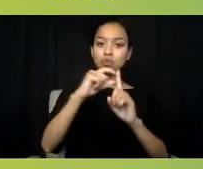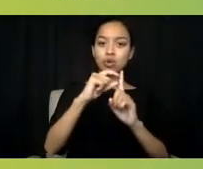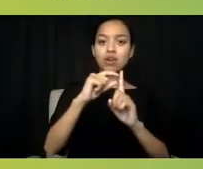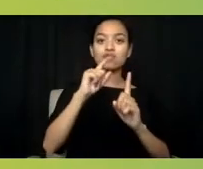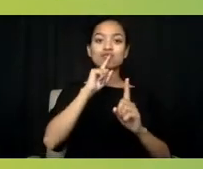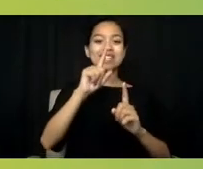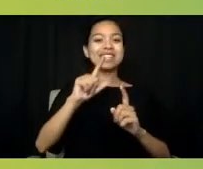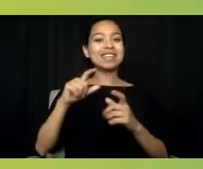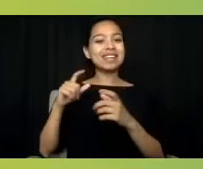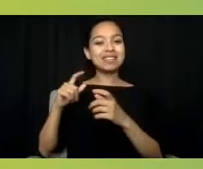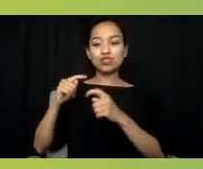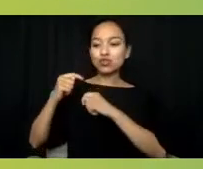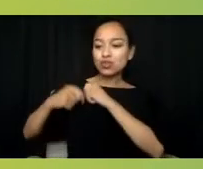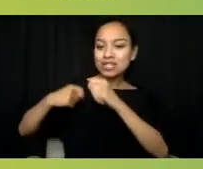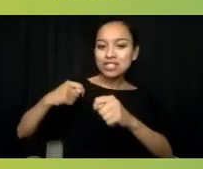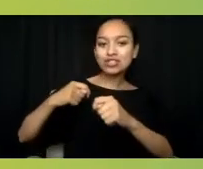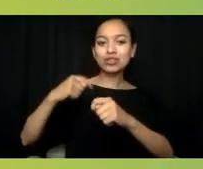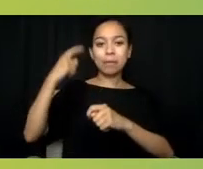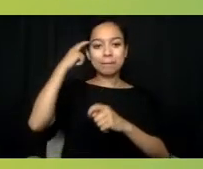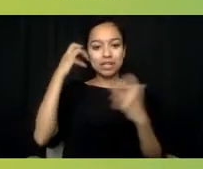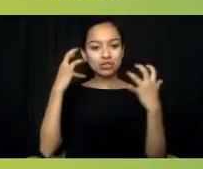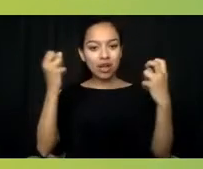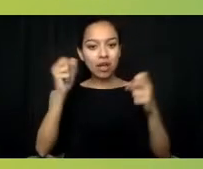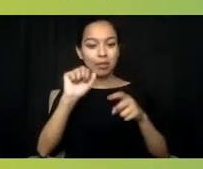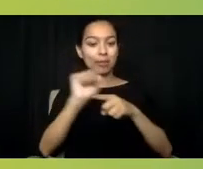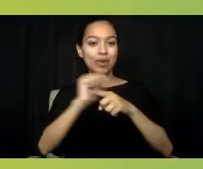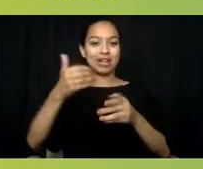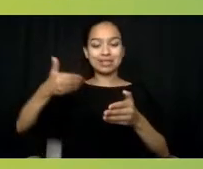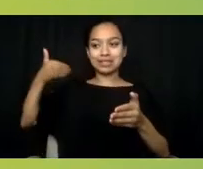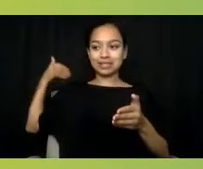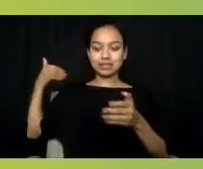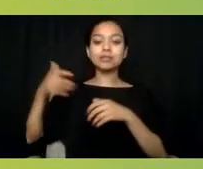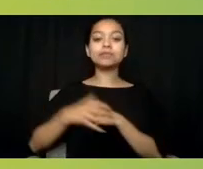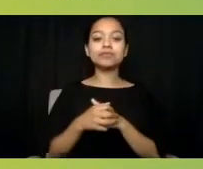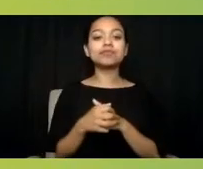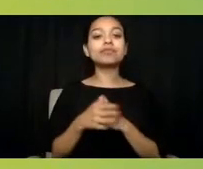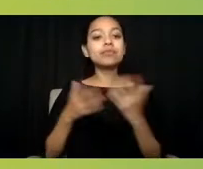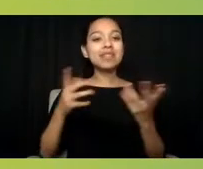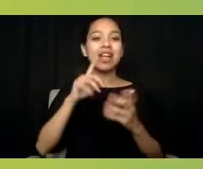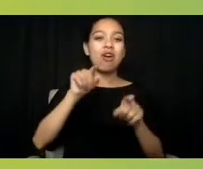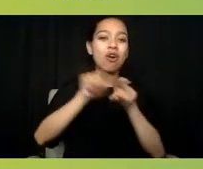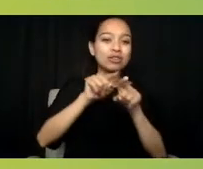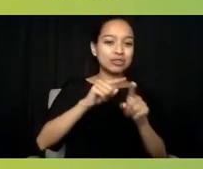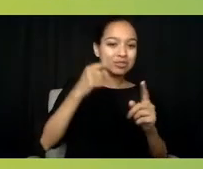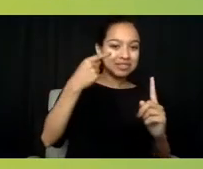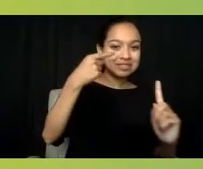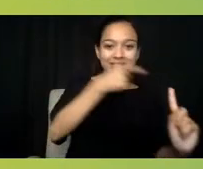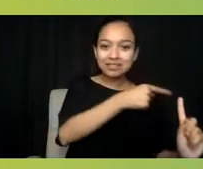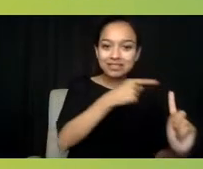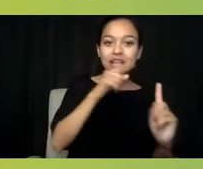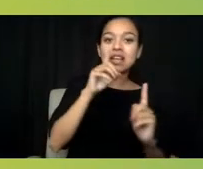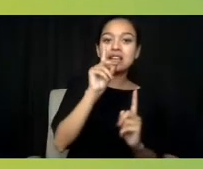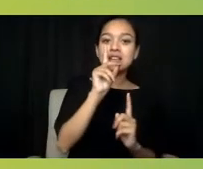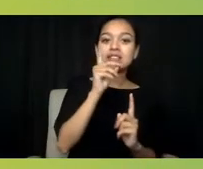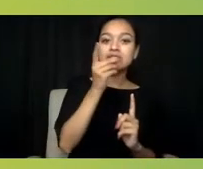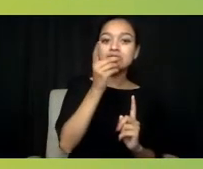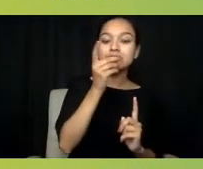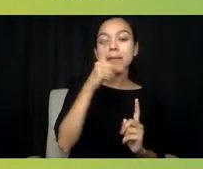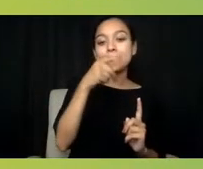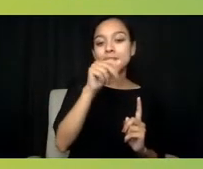I think that's speaking to Patrick's point as well. And how this can translate to 988, what can we do? And I think this is expanding a conversation